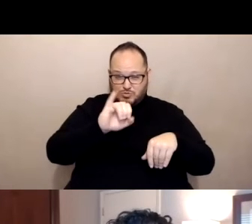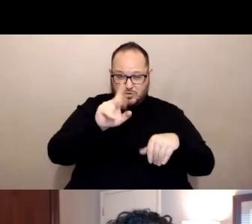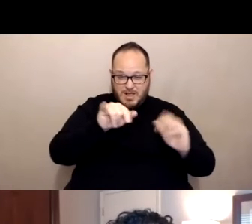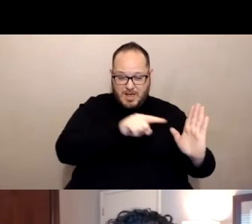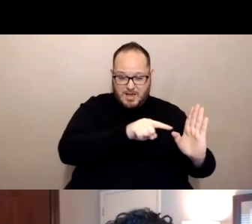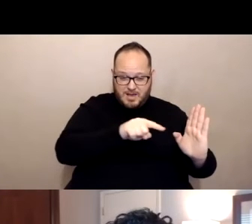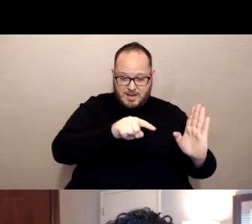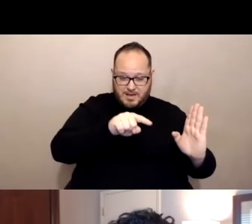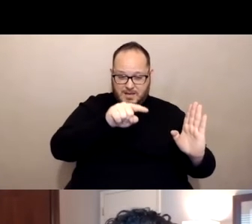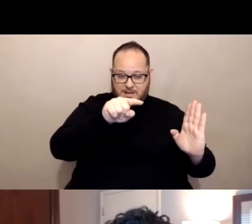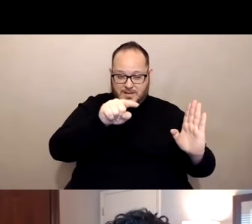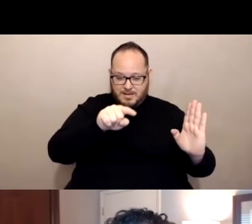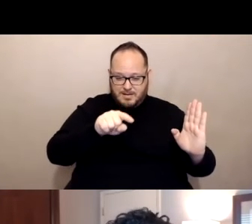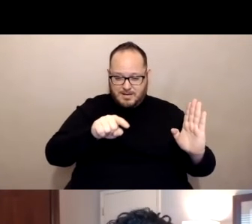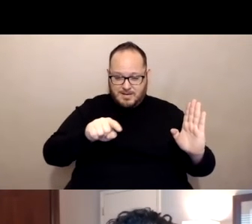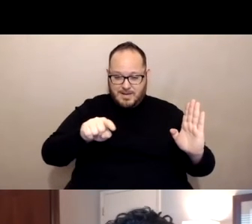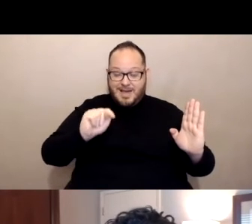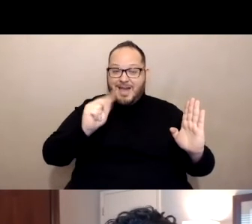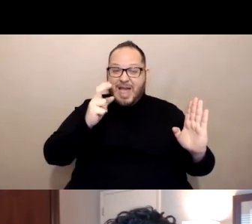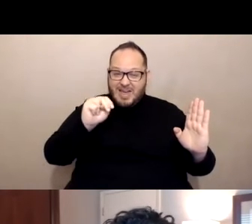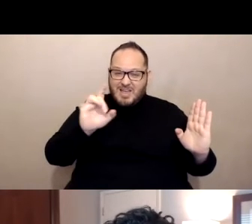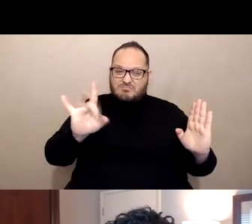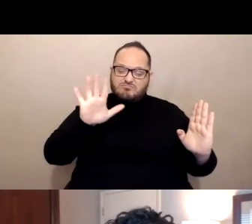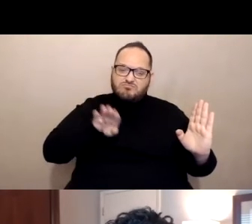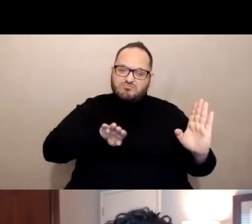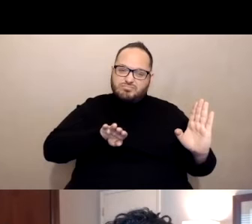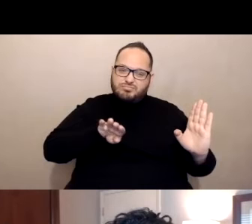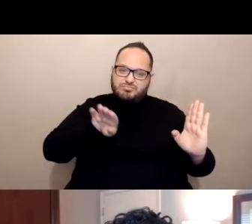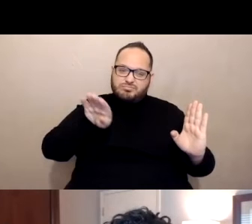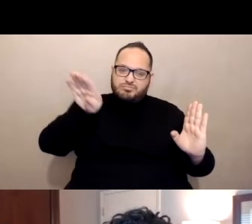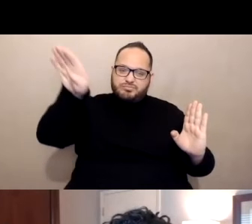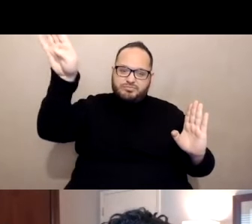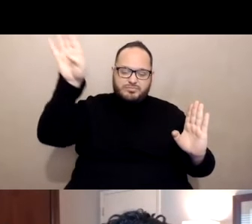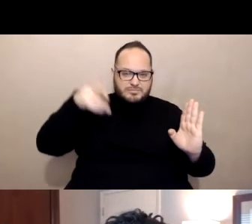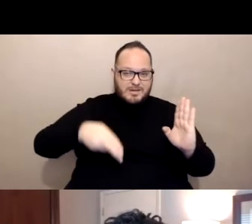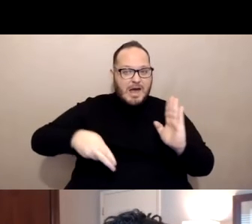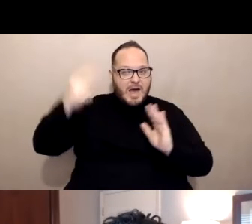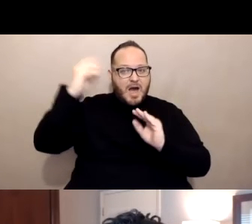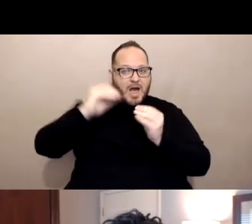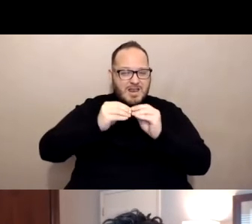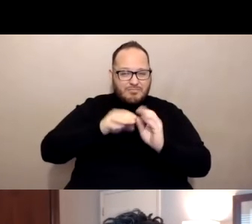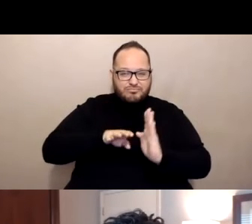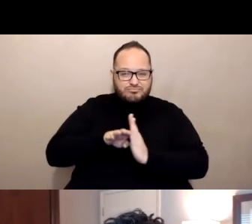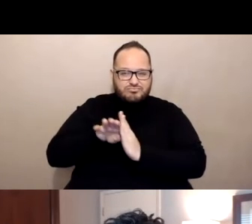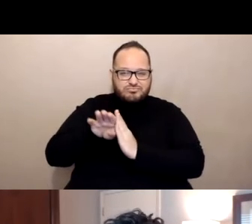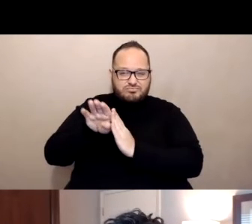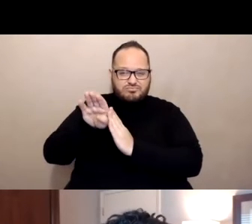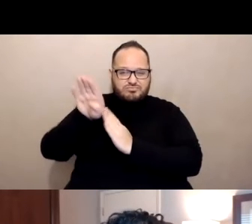big, big mountain of sorts of cases of COVID cases starting late fall of 2020